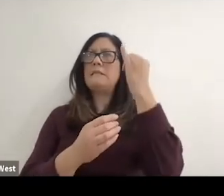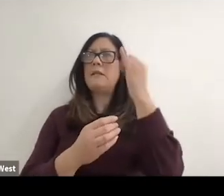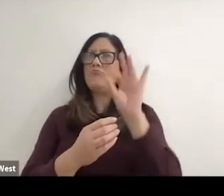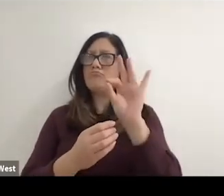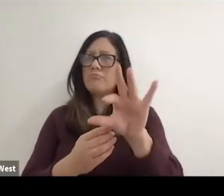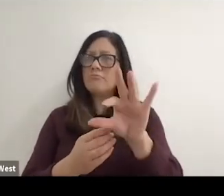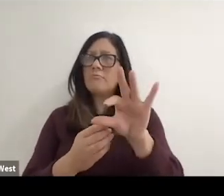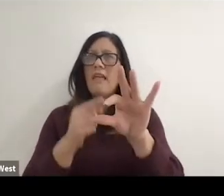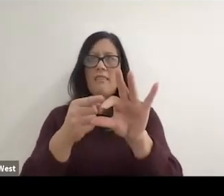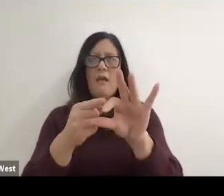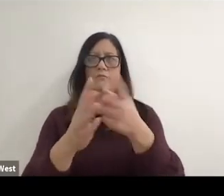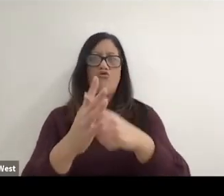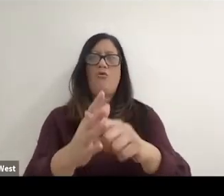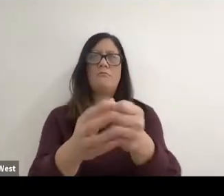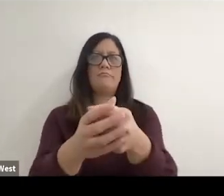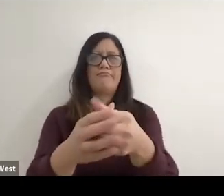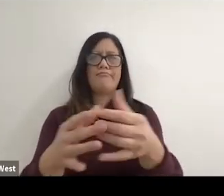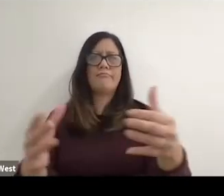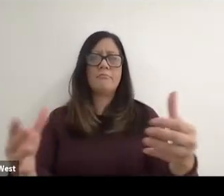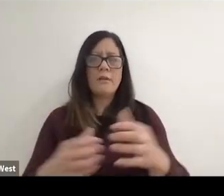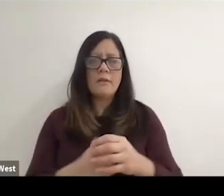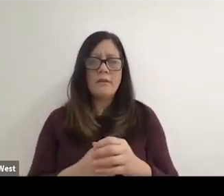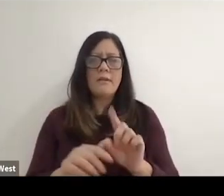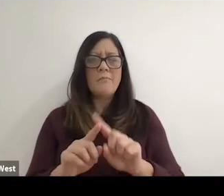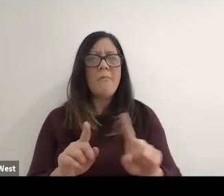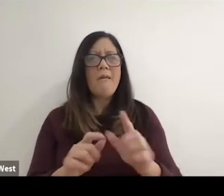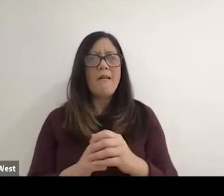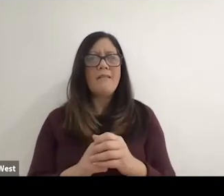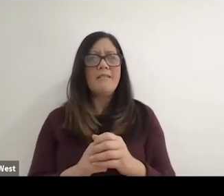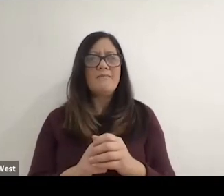and things start to progress but but you you must always stay in control